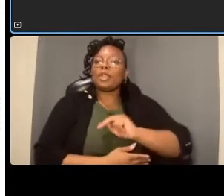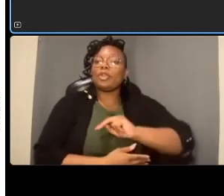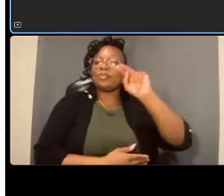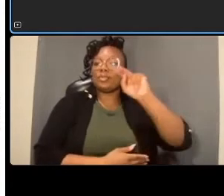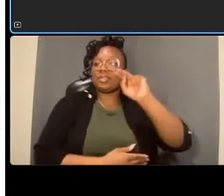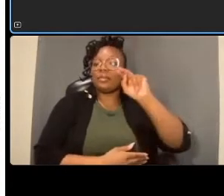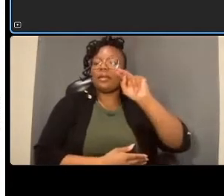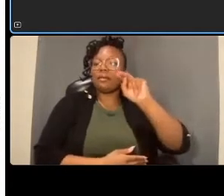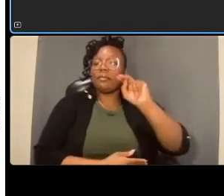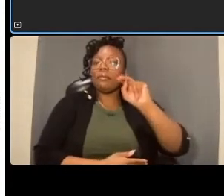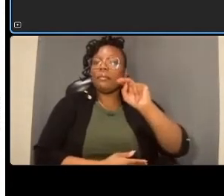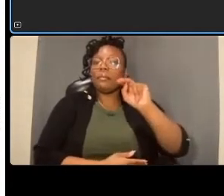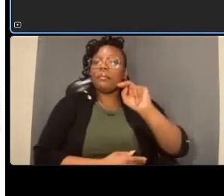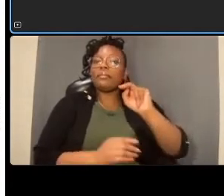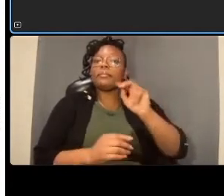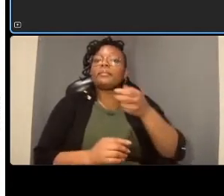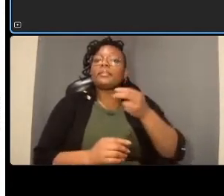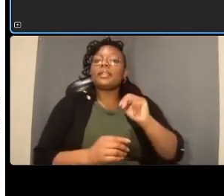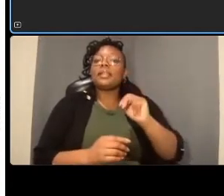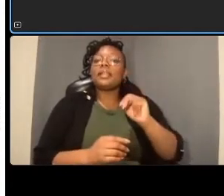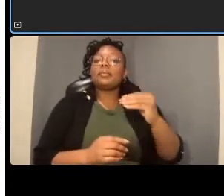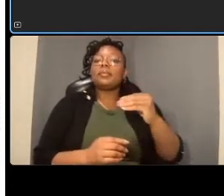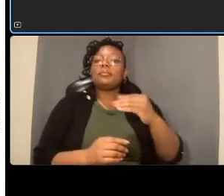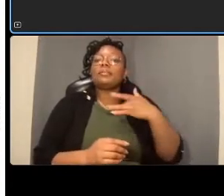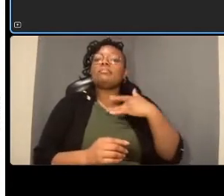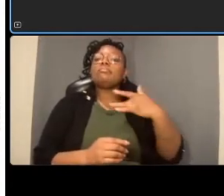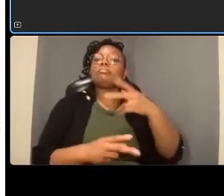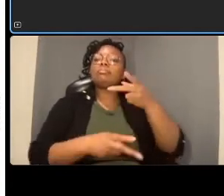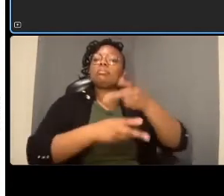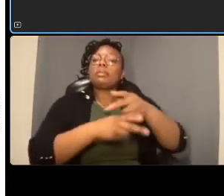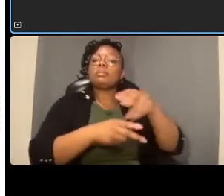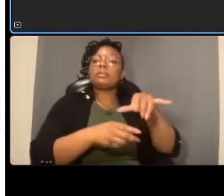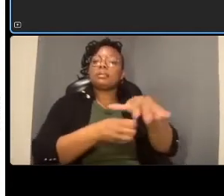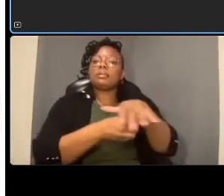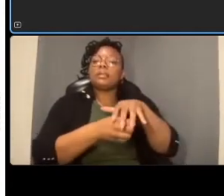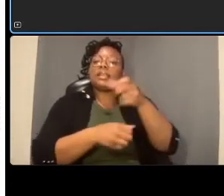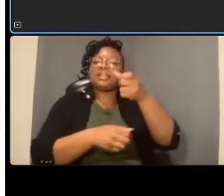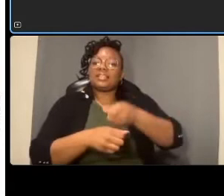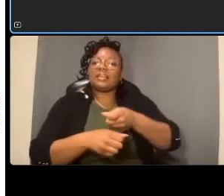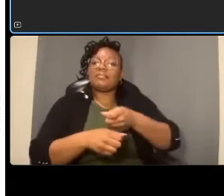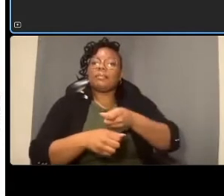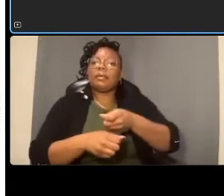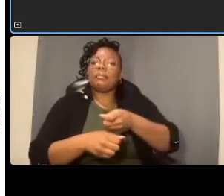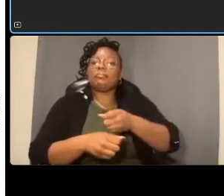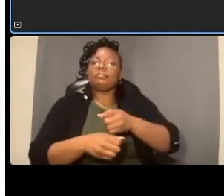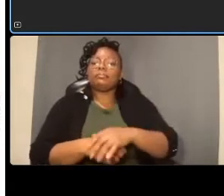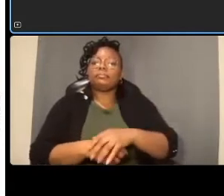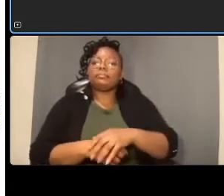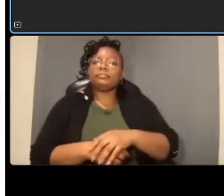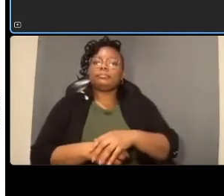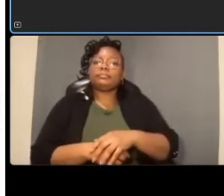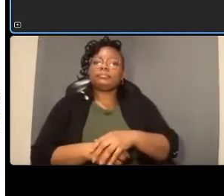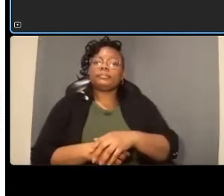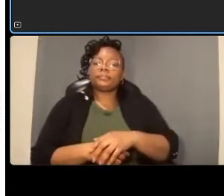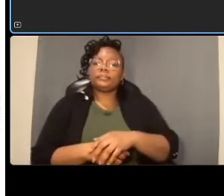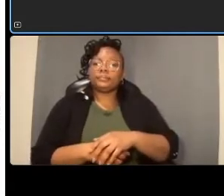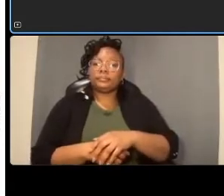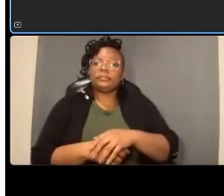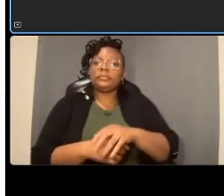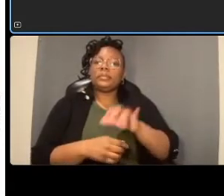southbound direction so that includes drawing nine and we're going on to drawing ten